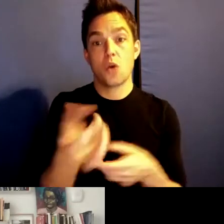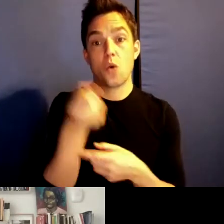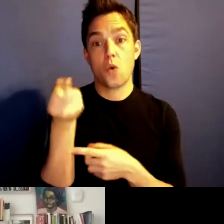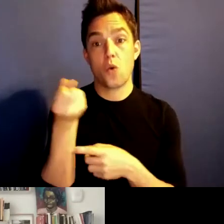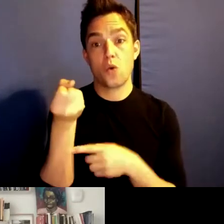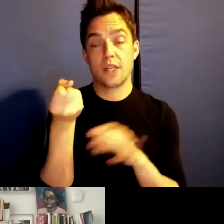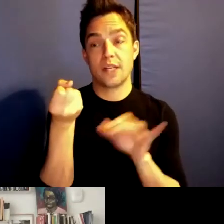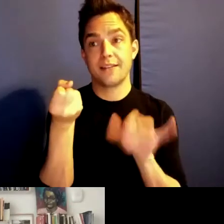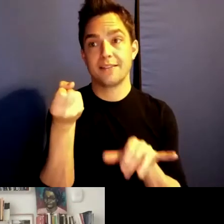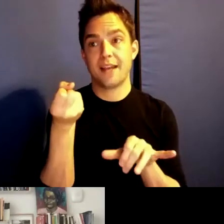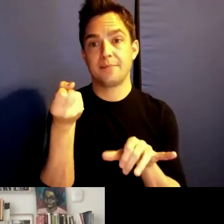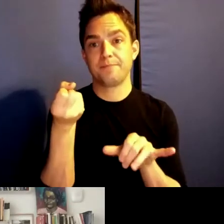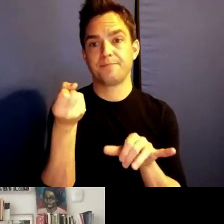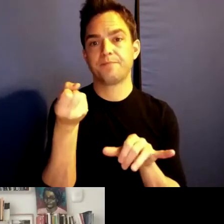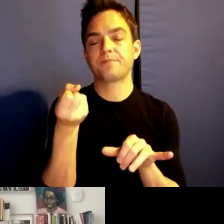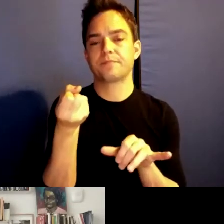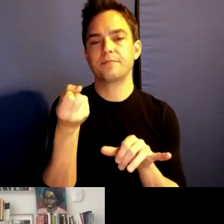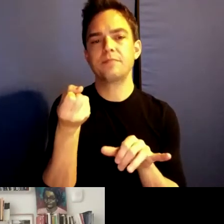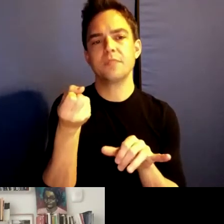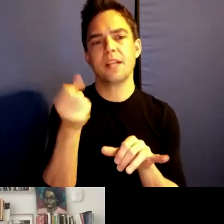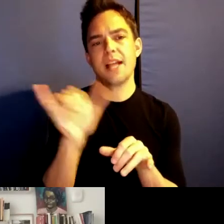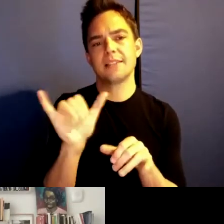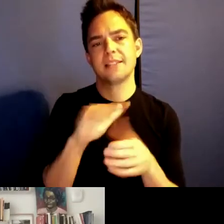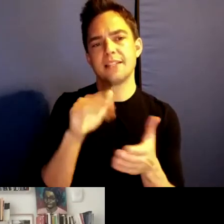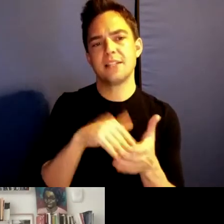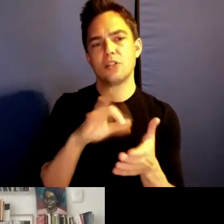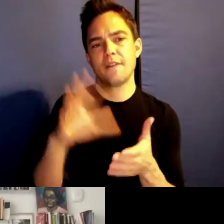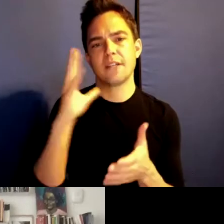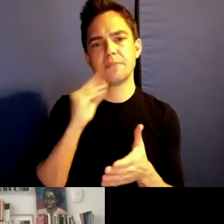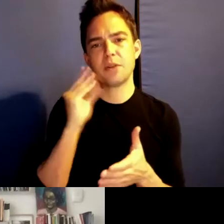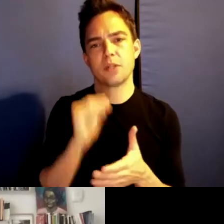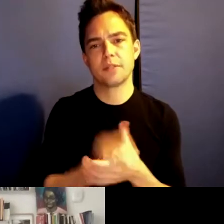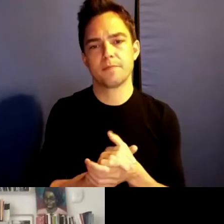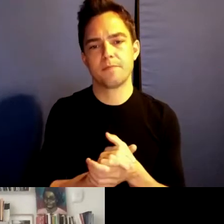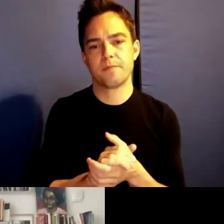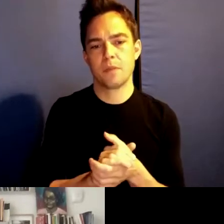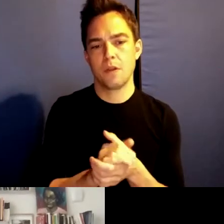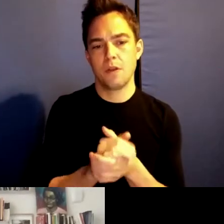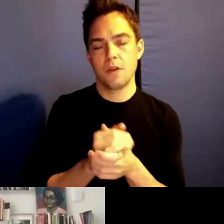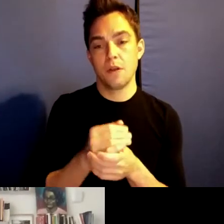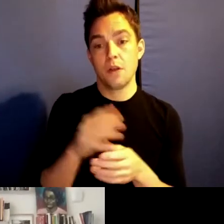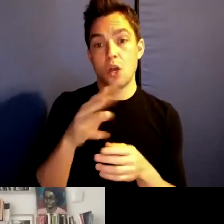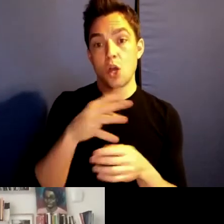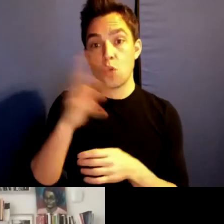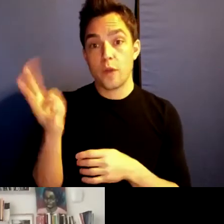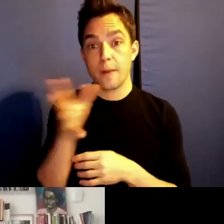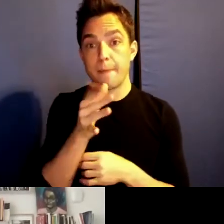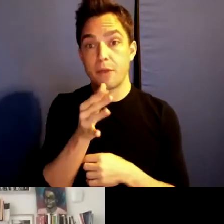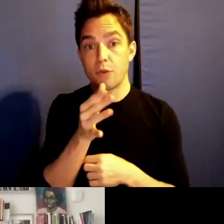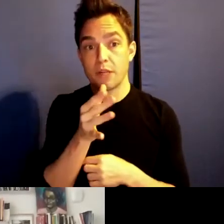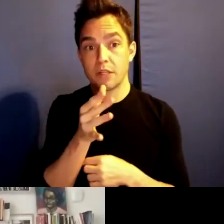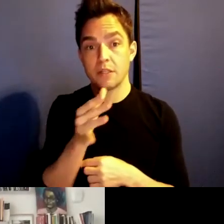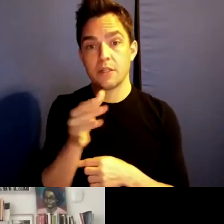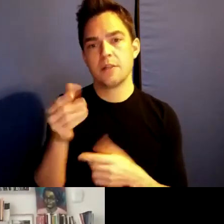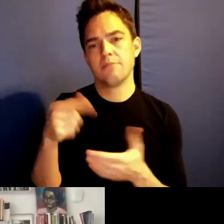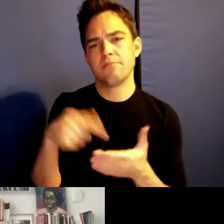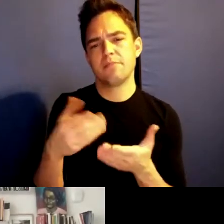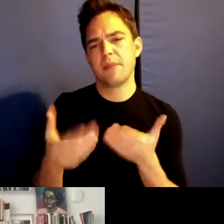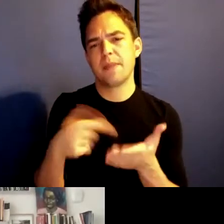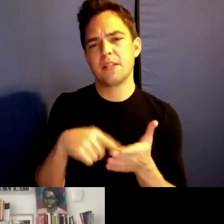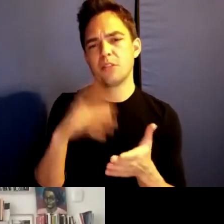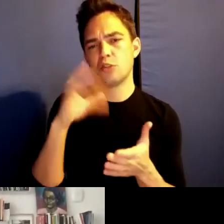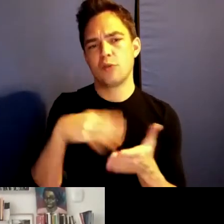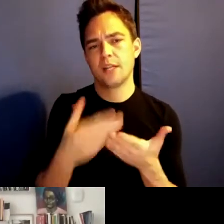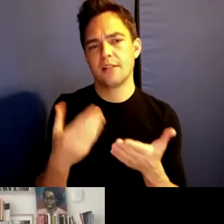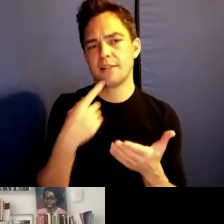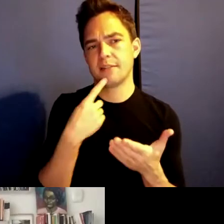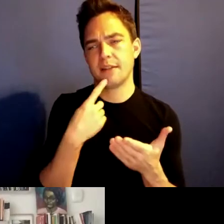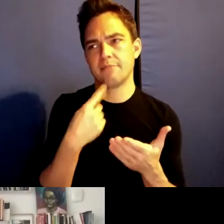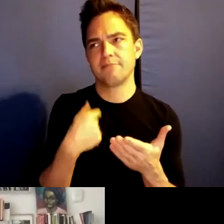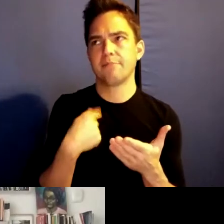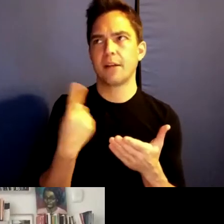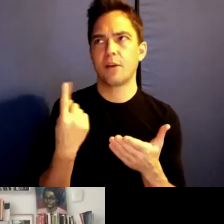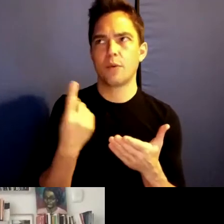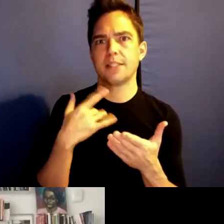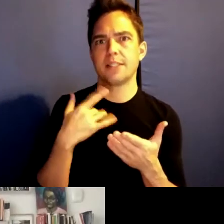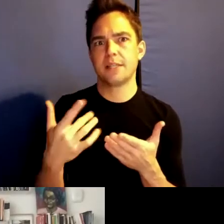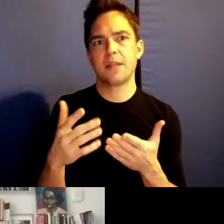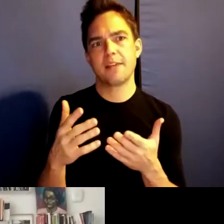On the subject of queer mothering, I'm also concerned with undoing the sense of the individual